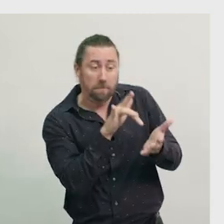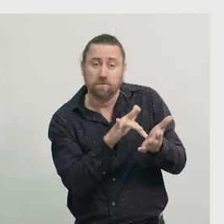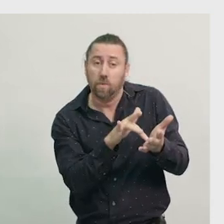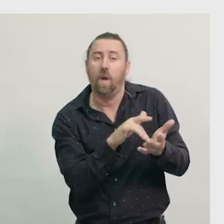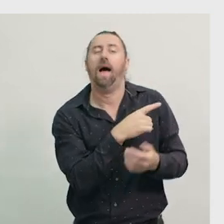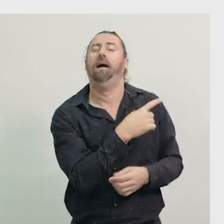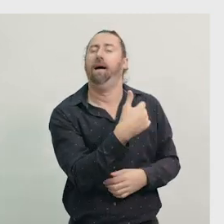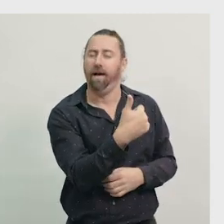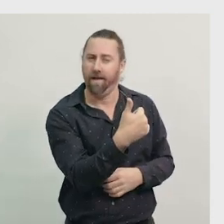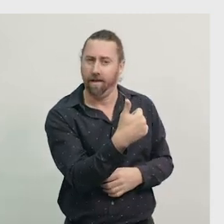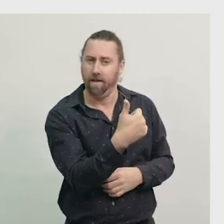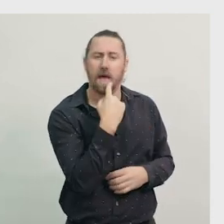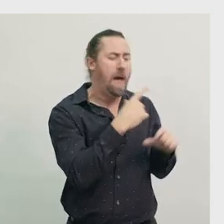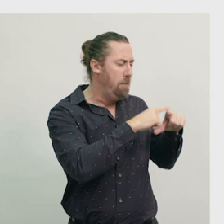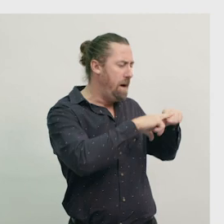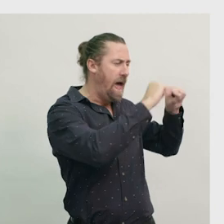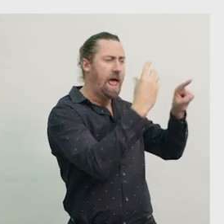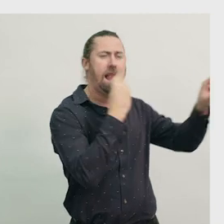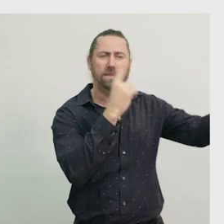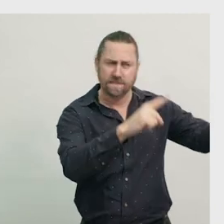How are bananas different to lemons? Remember,